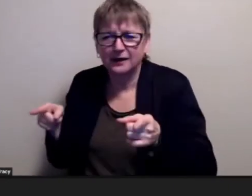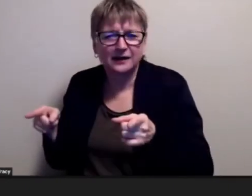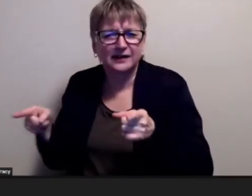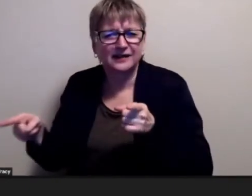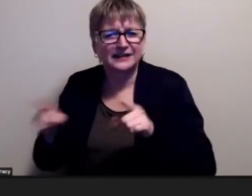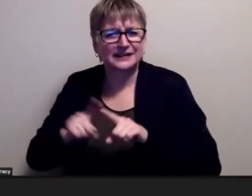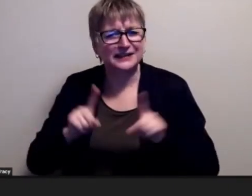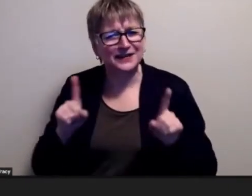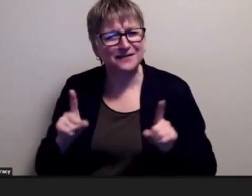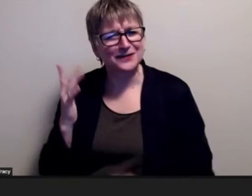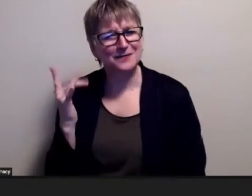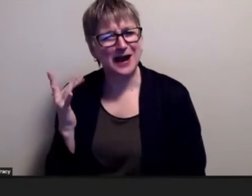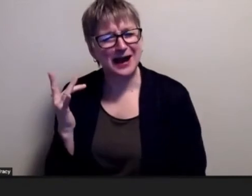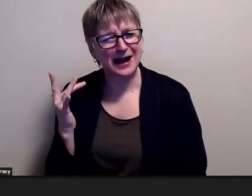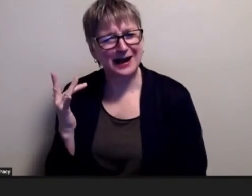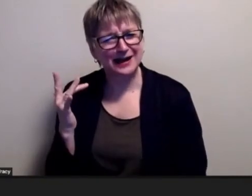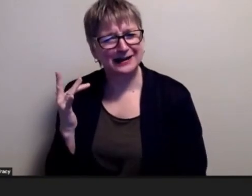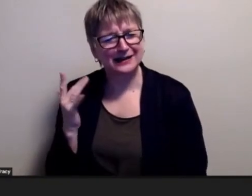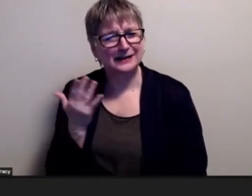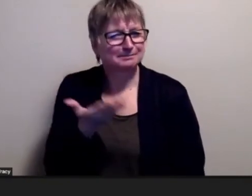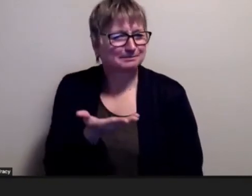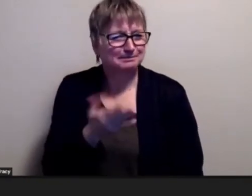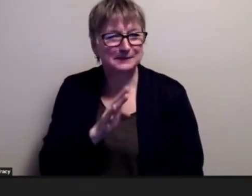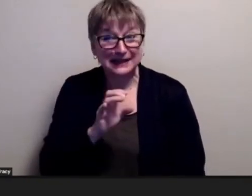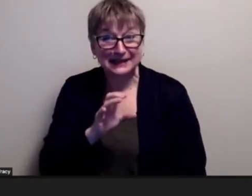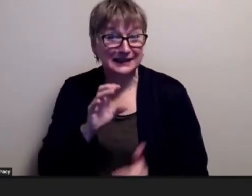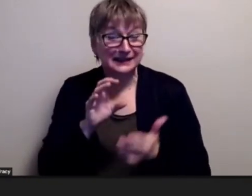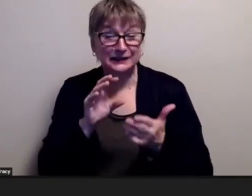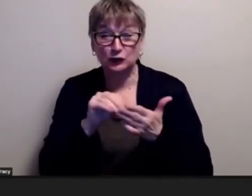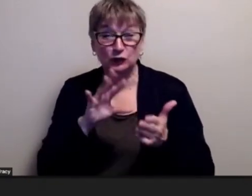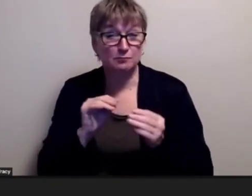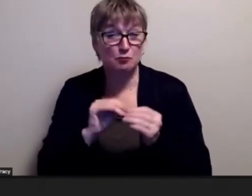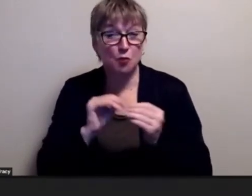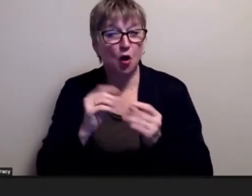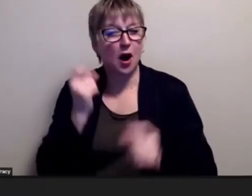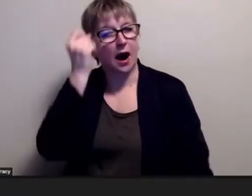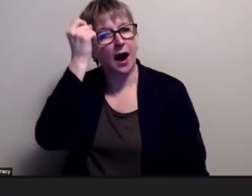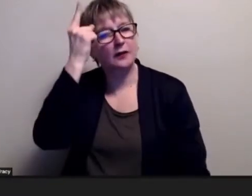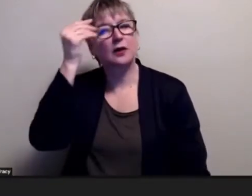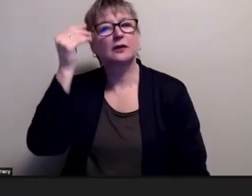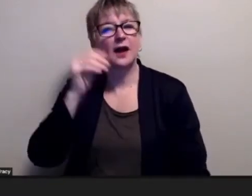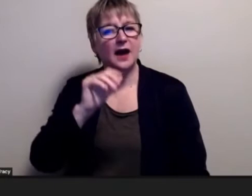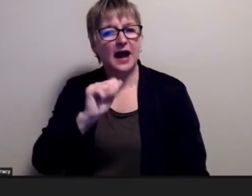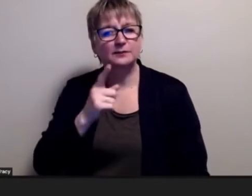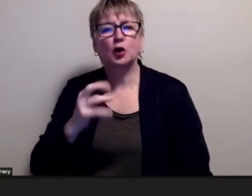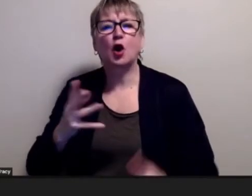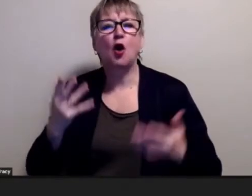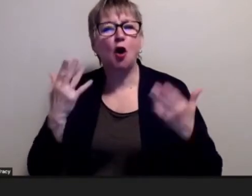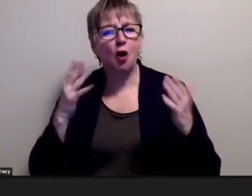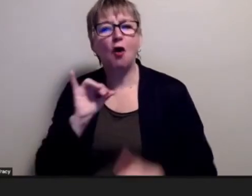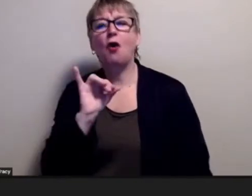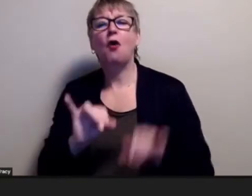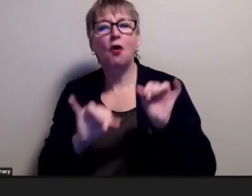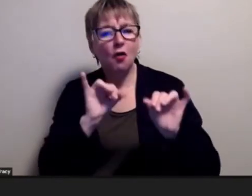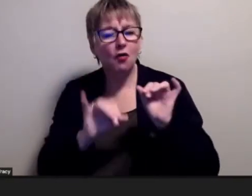those students more educated about asperger's was there more acceptance of diversity what